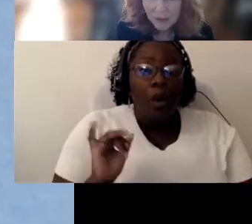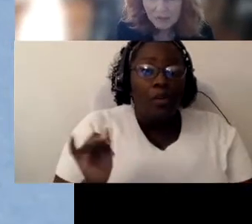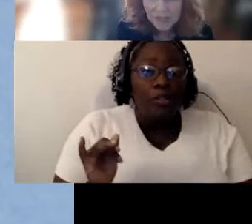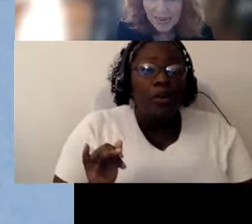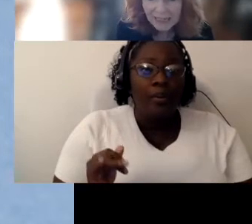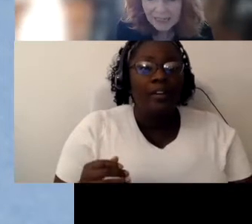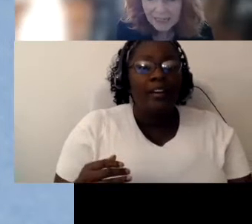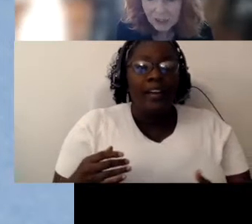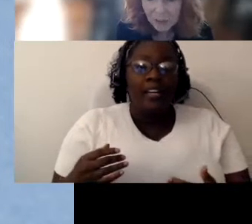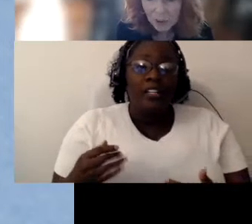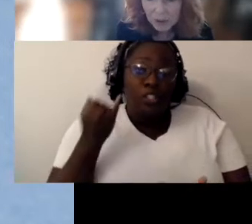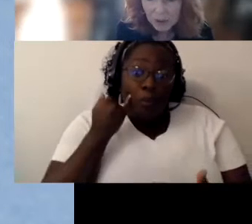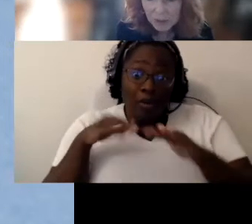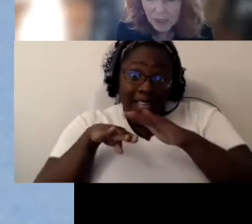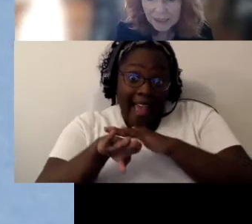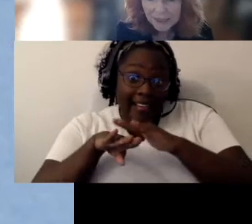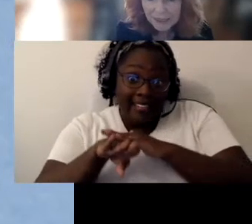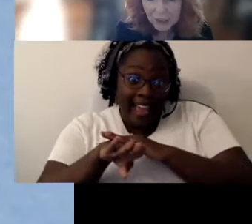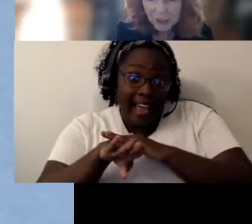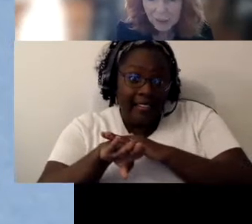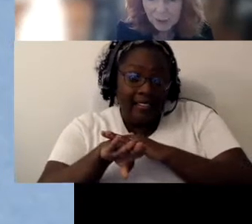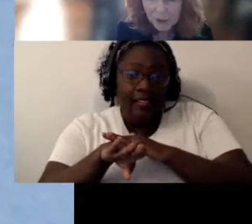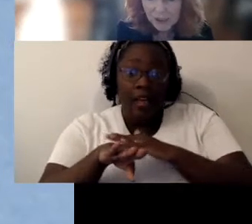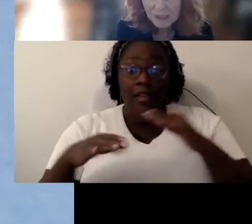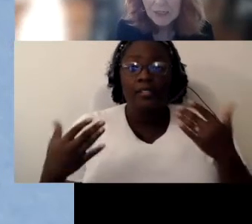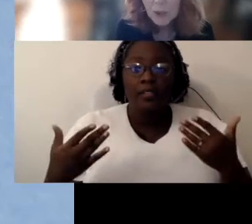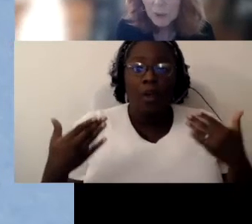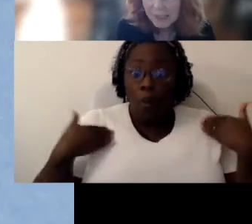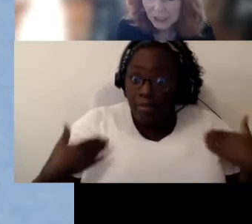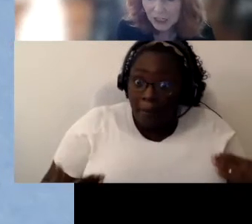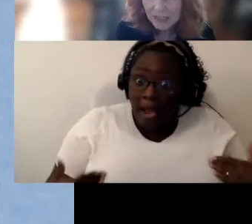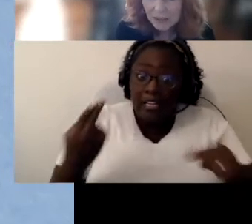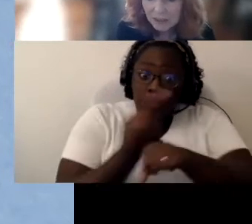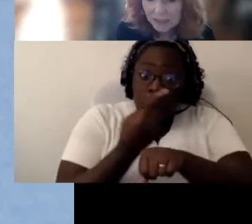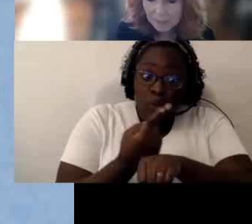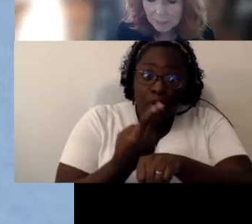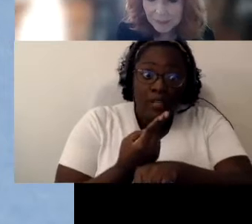So If the access to the partners’ body is such that the person with Congenital DeafBlindness